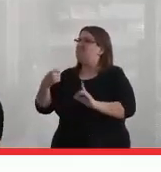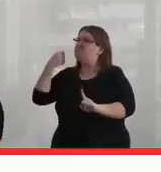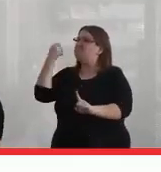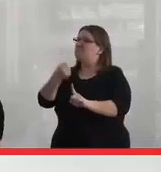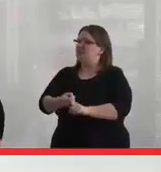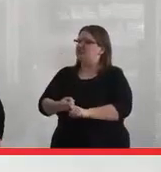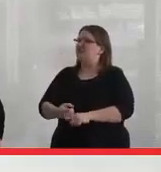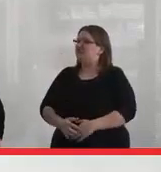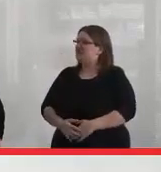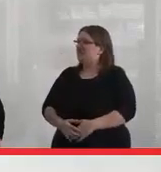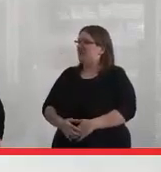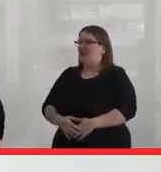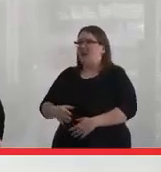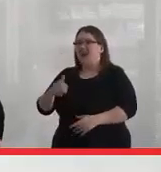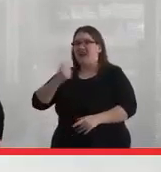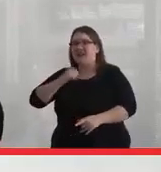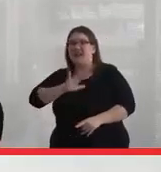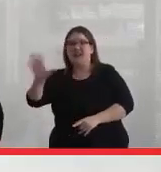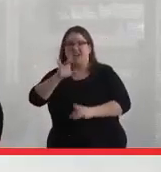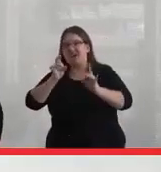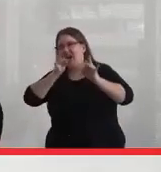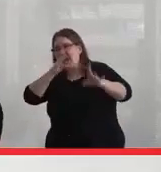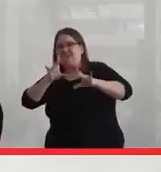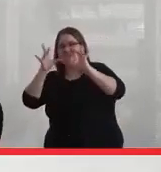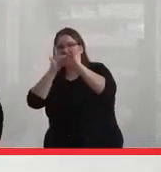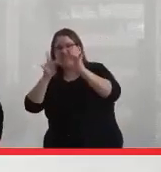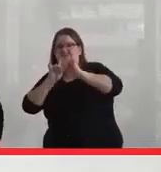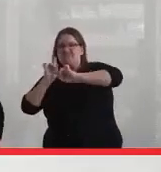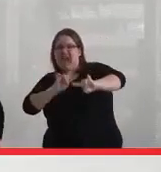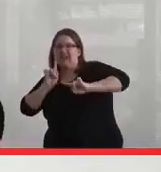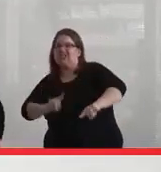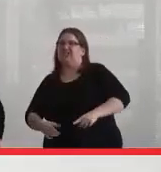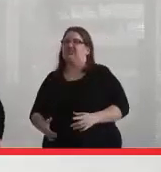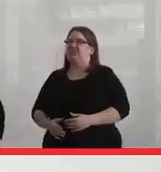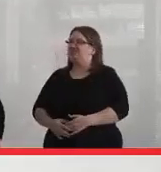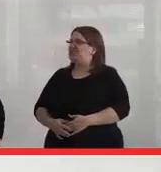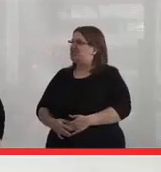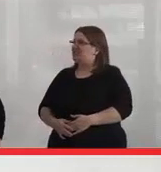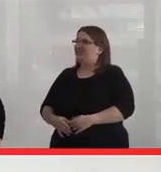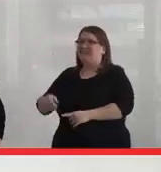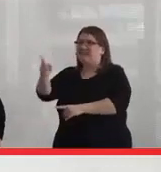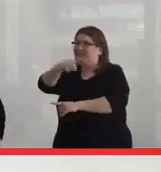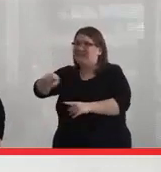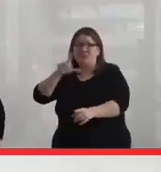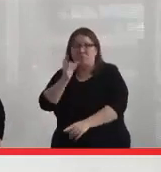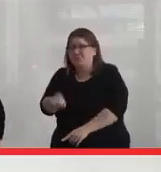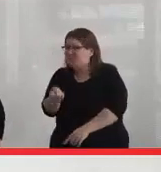And the hateful reactions of Canada, and they have no understanding.